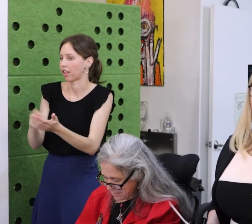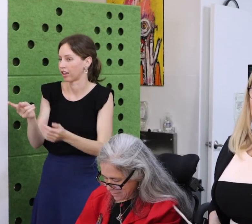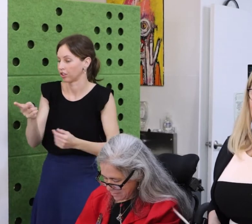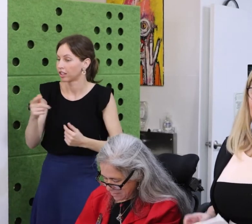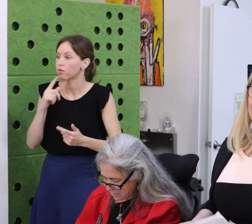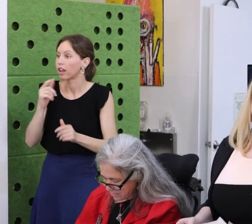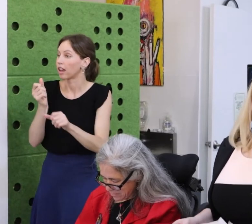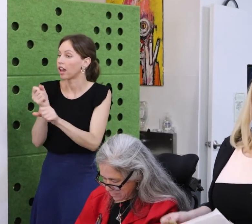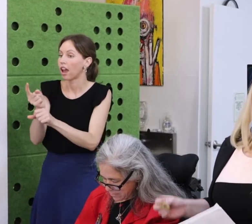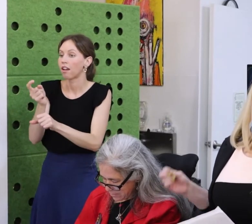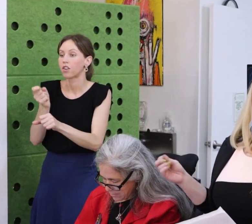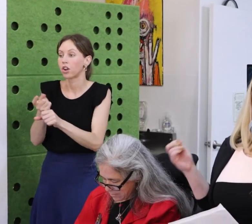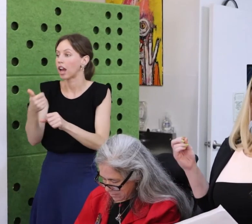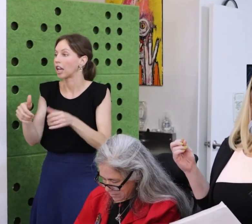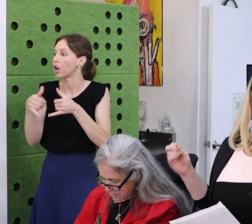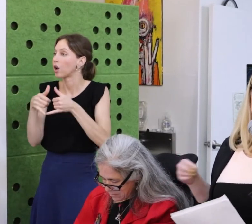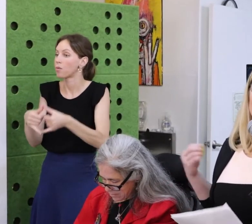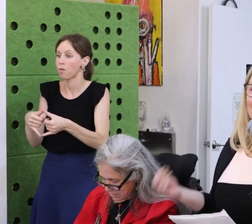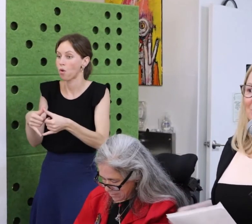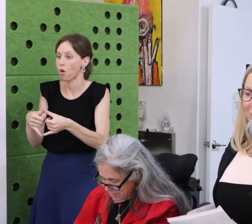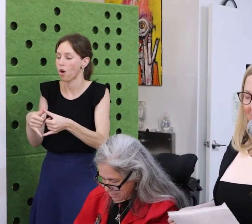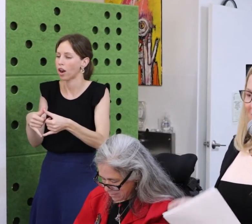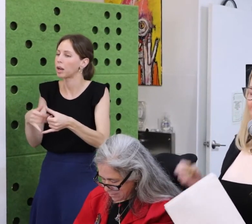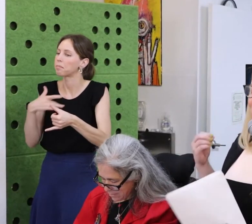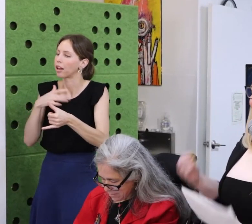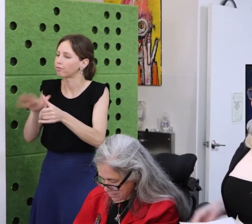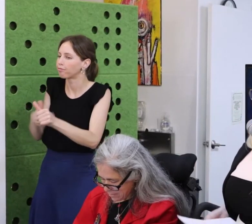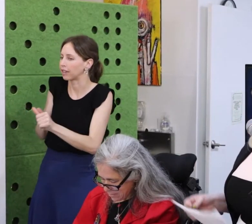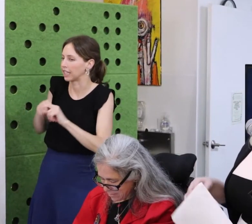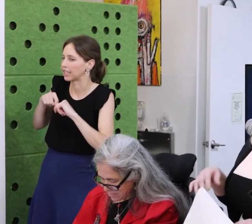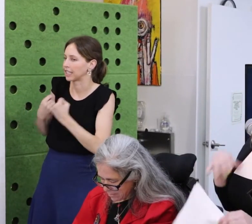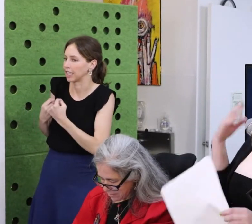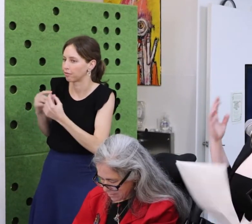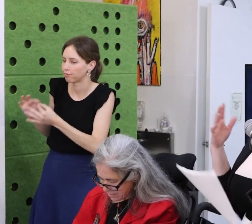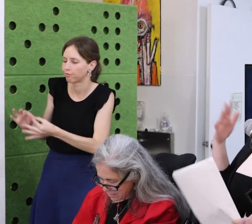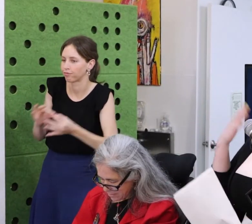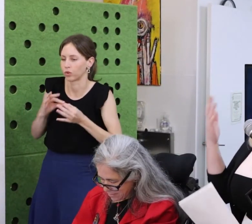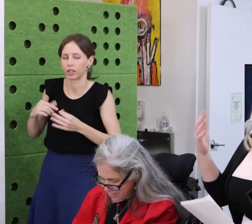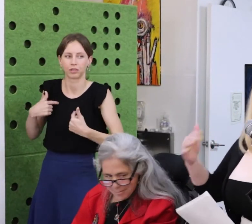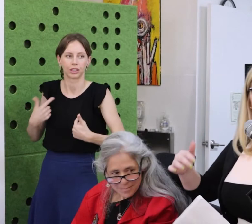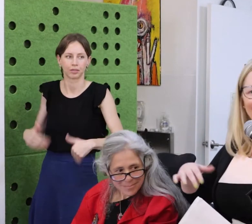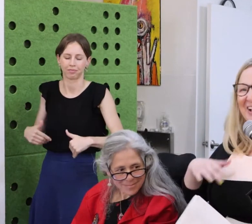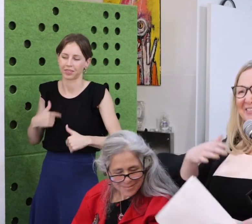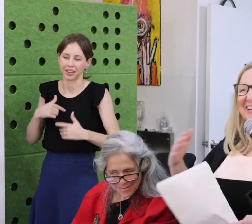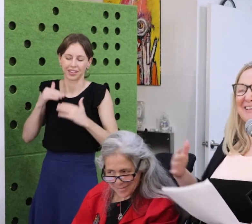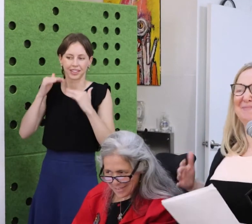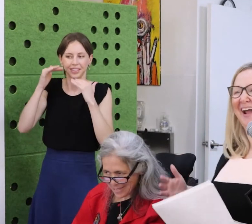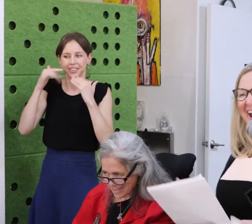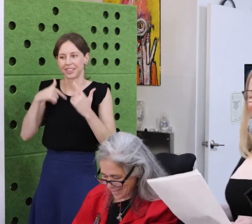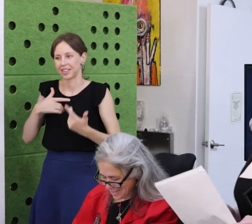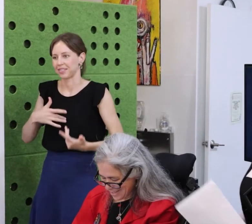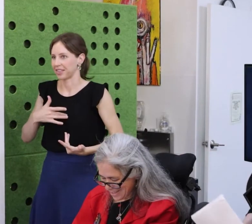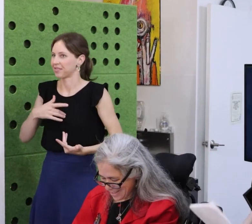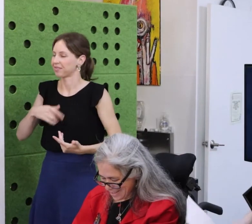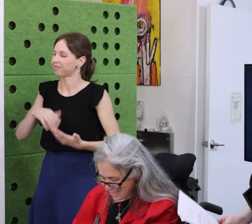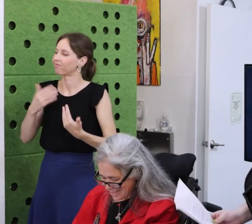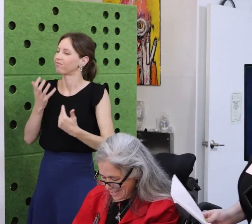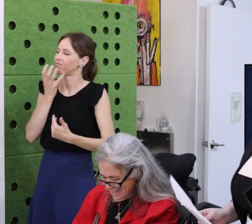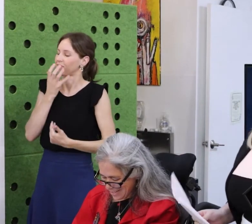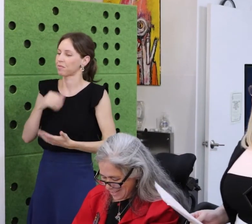Yes. >> Okay.